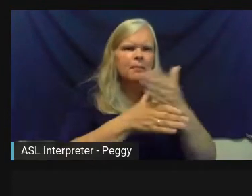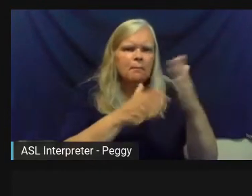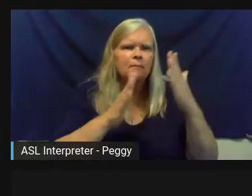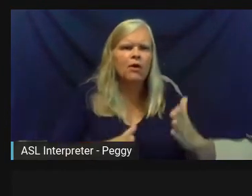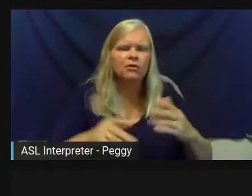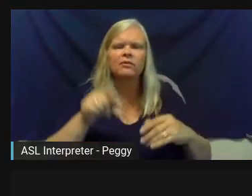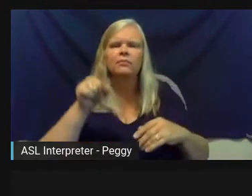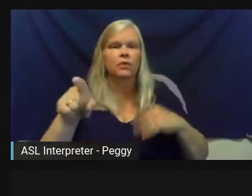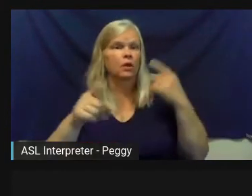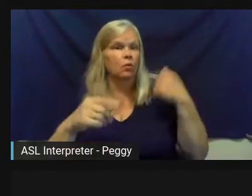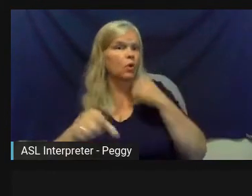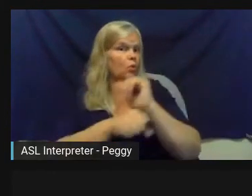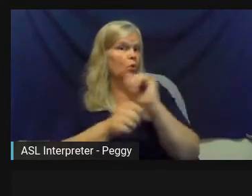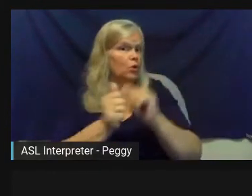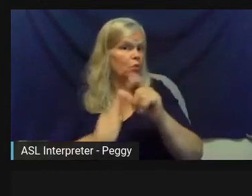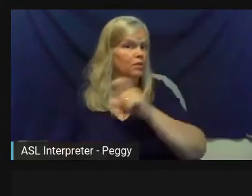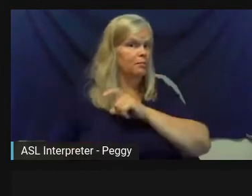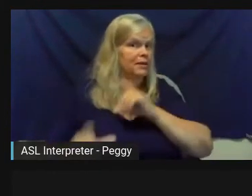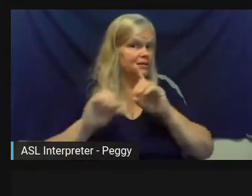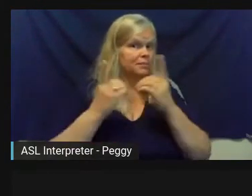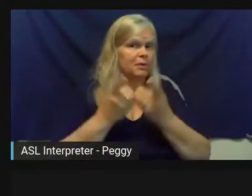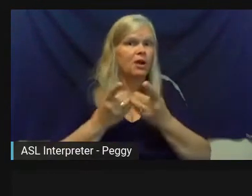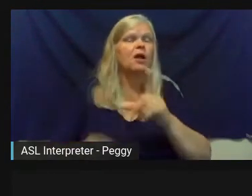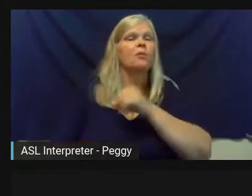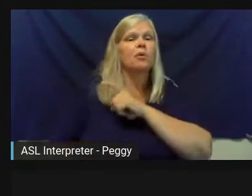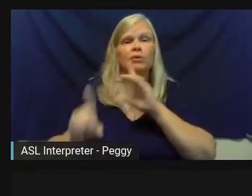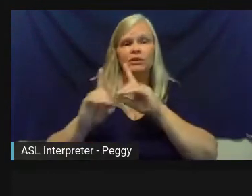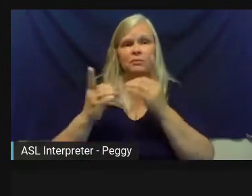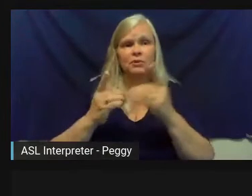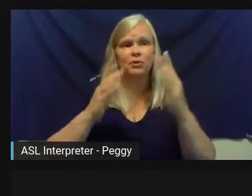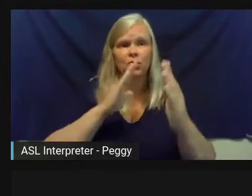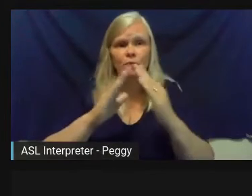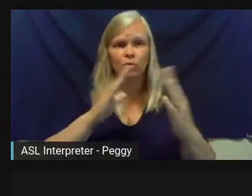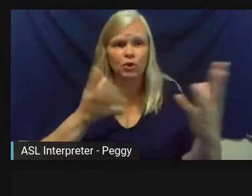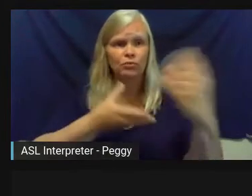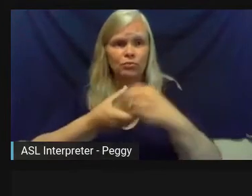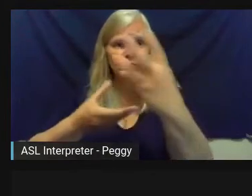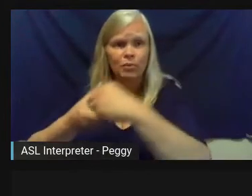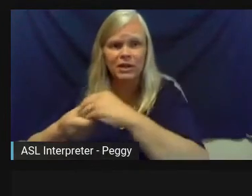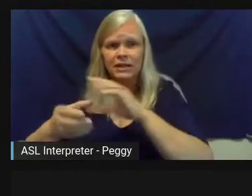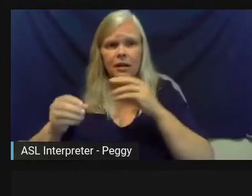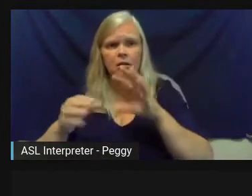department, is working hard that community engagement and relationship building in communities, and they were